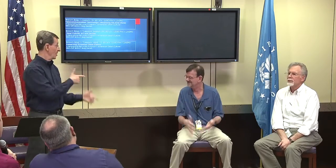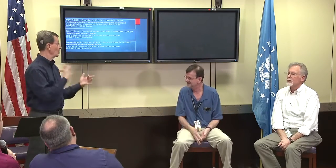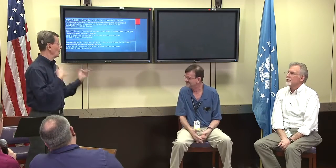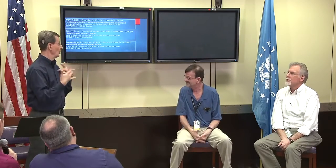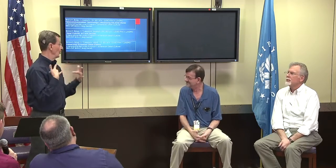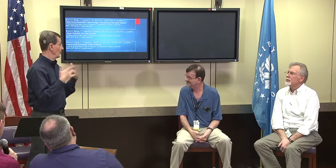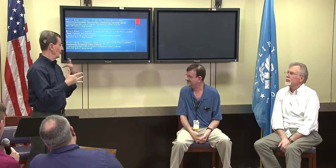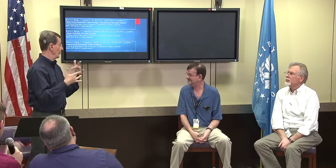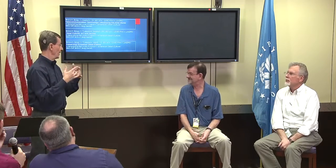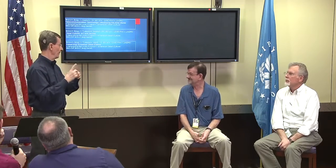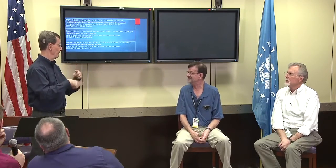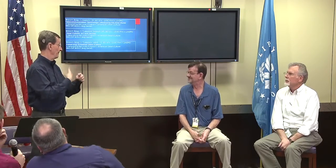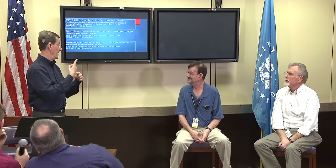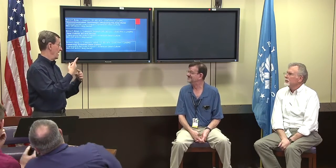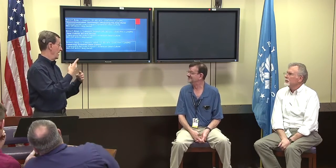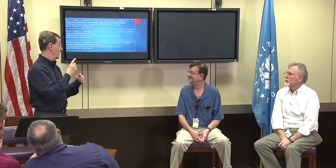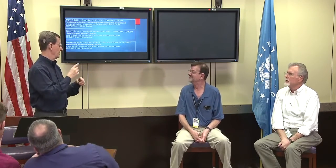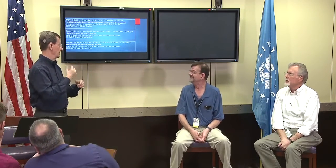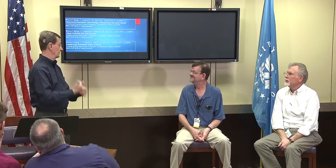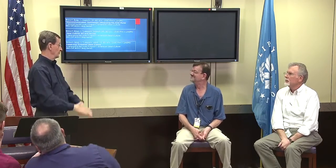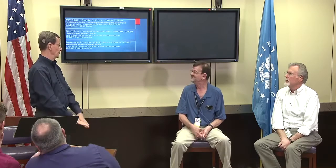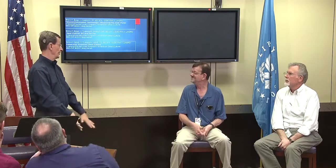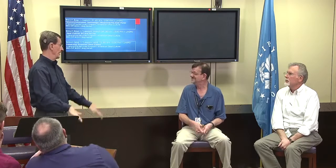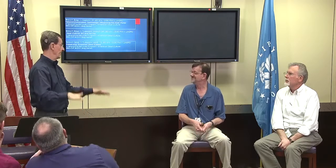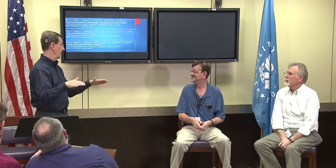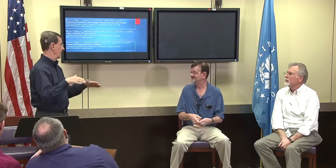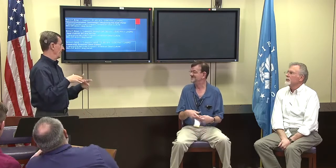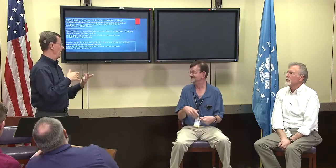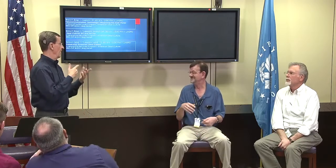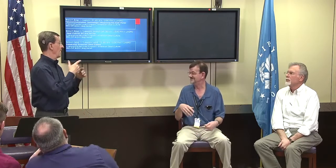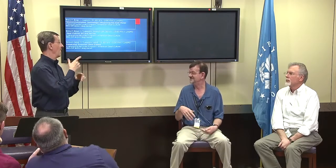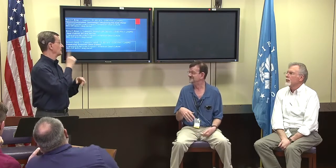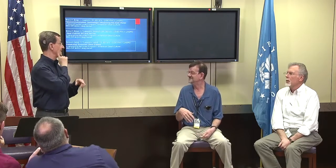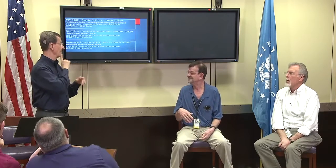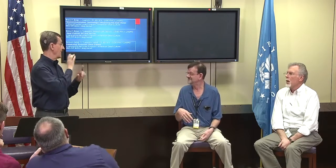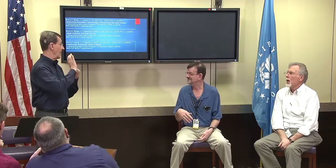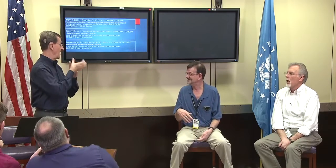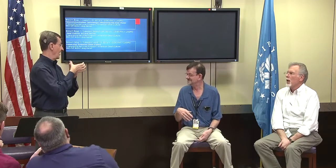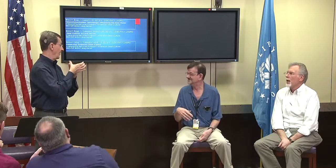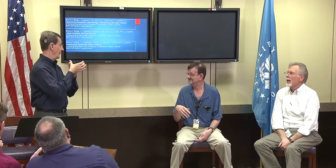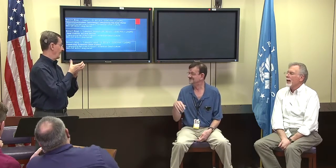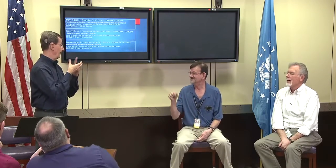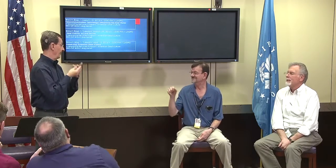Alex Richey: Is that a concern that you have about the children coming up